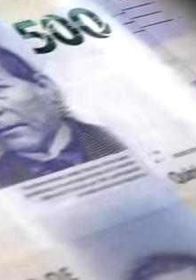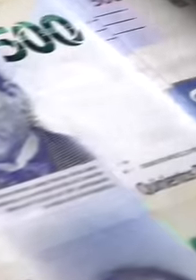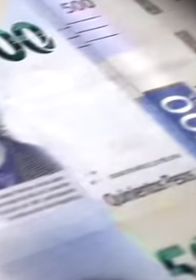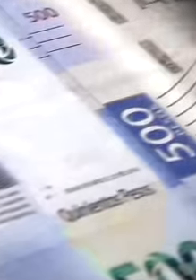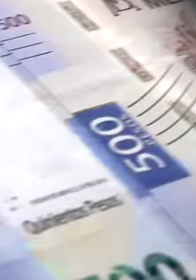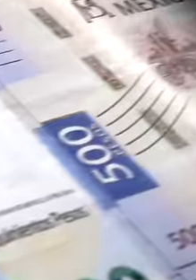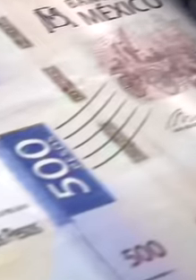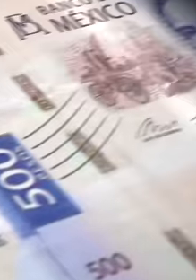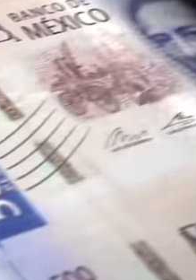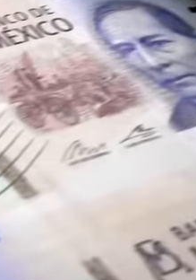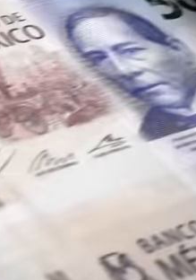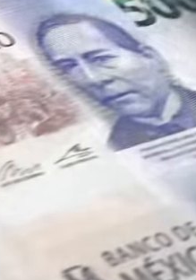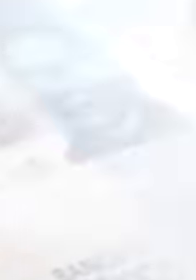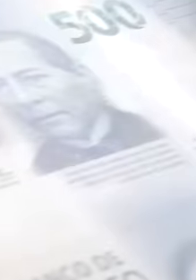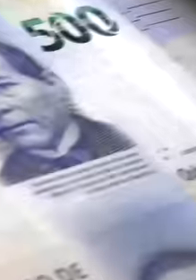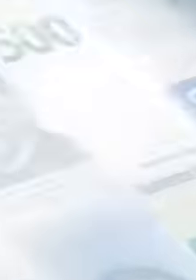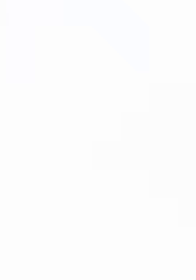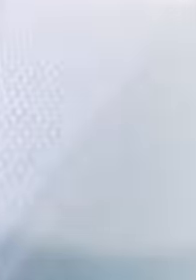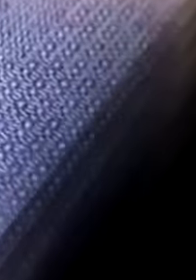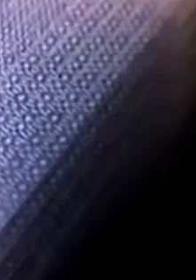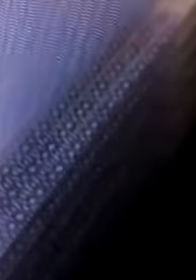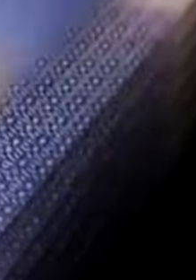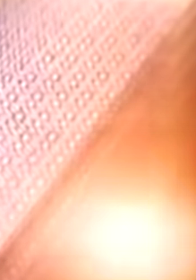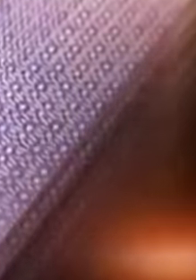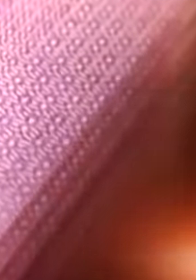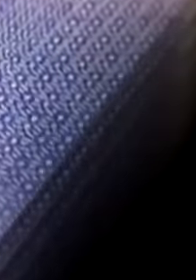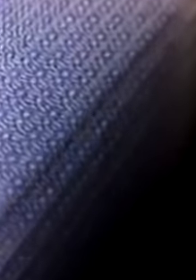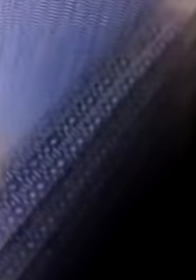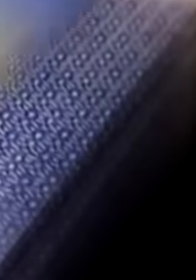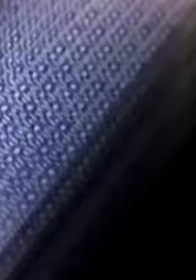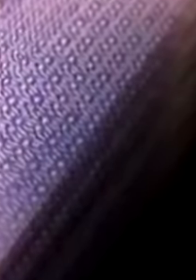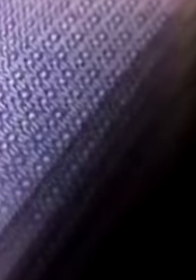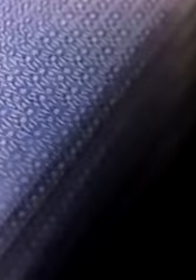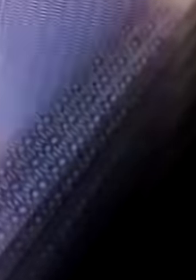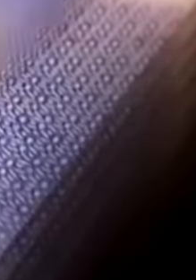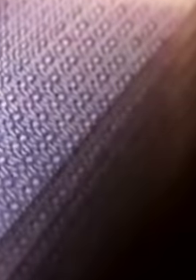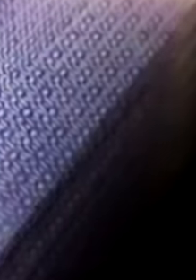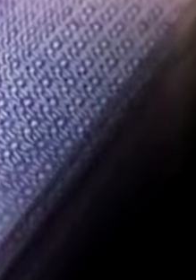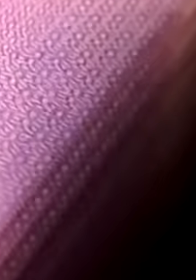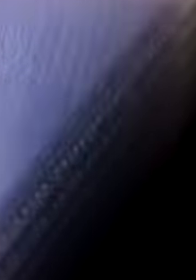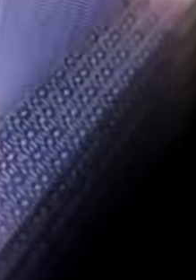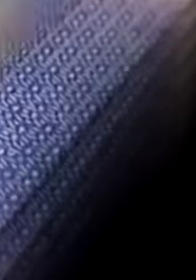an offense to the Mexican people since they serve themselves with the big spoon of the public treasury